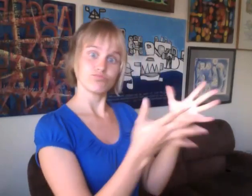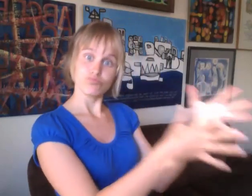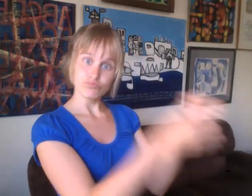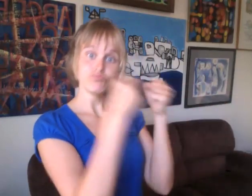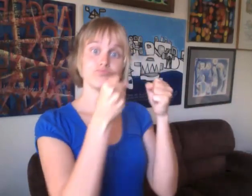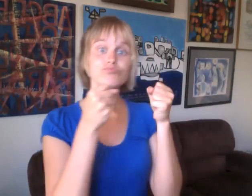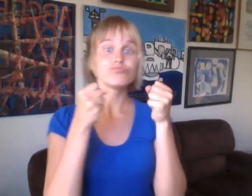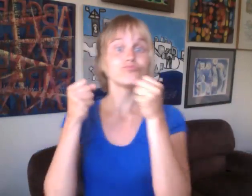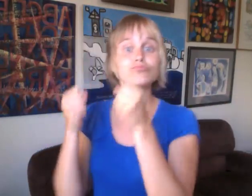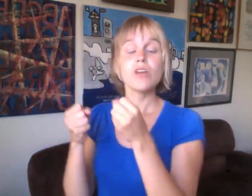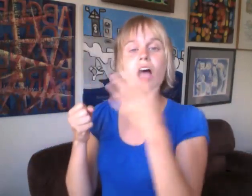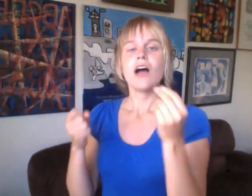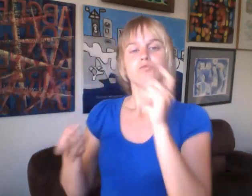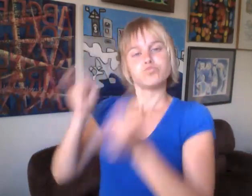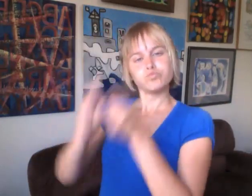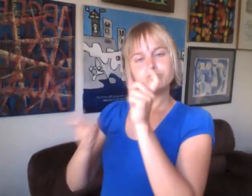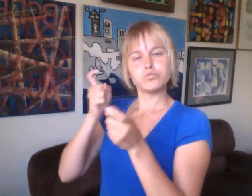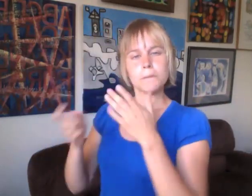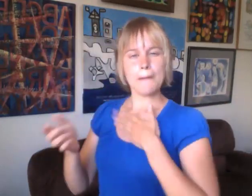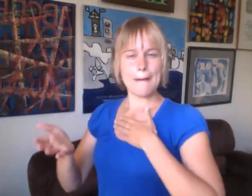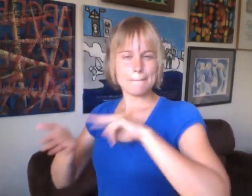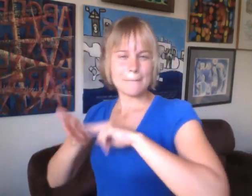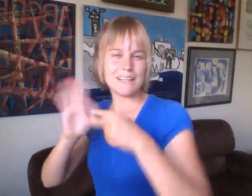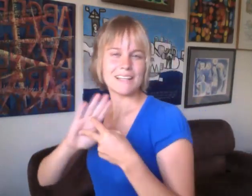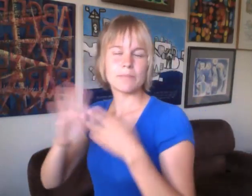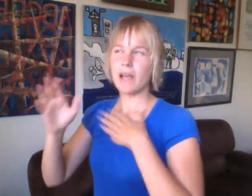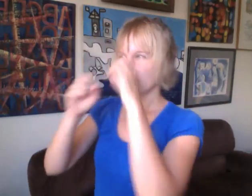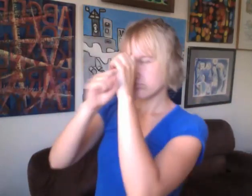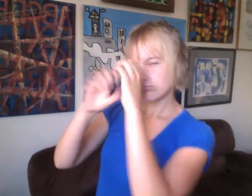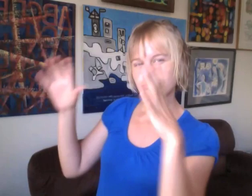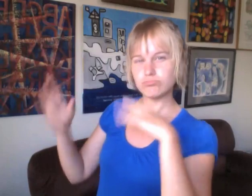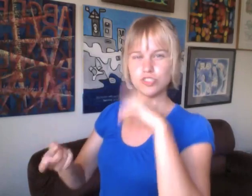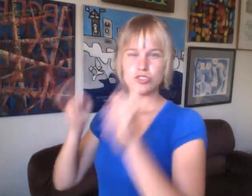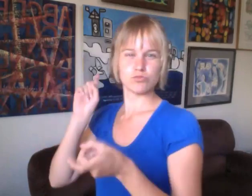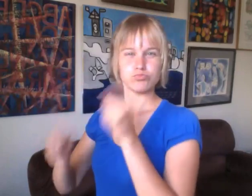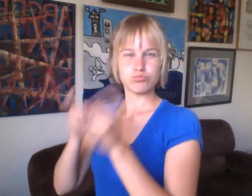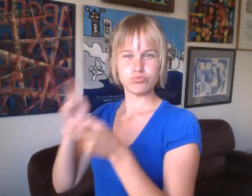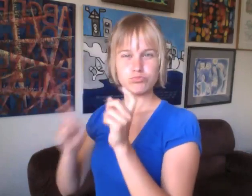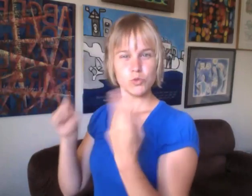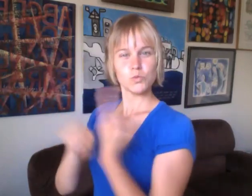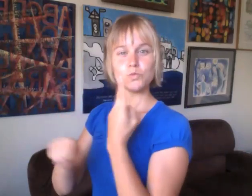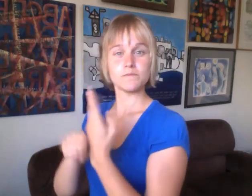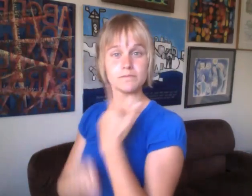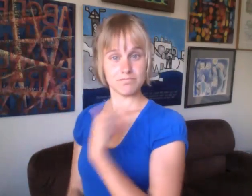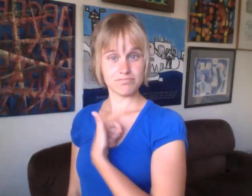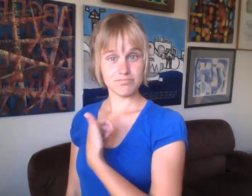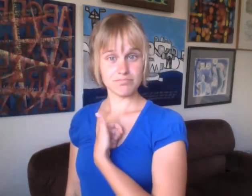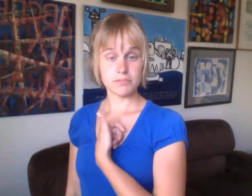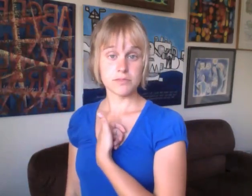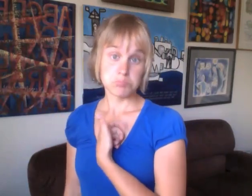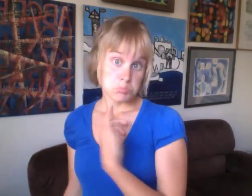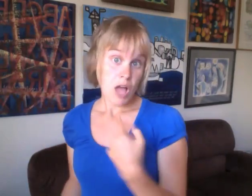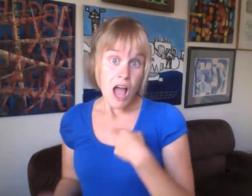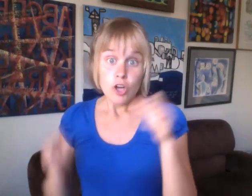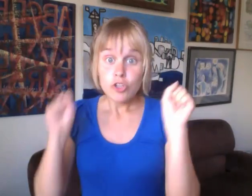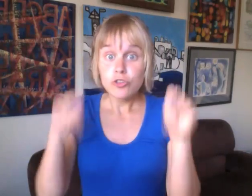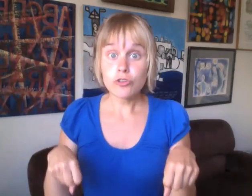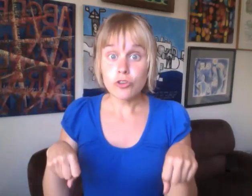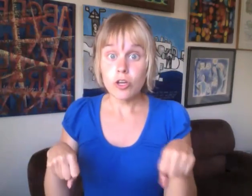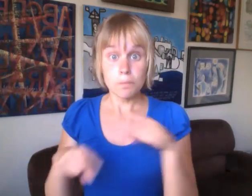to appropriate dreadlocks and come up with my own meanings... ...well, I could do this...